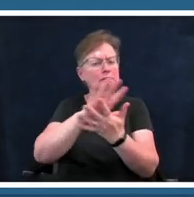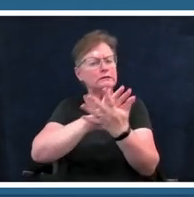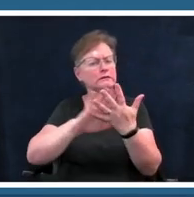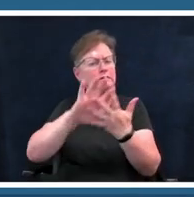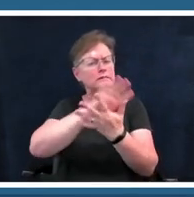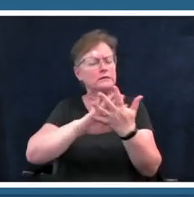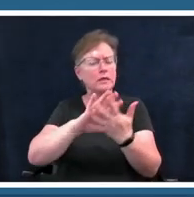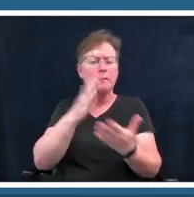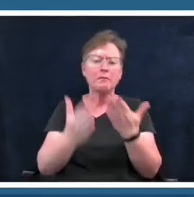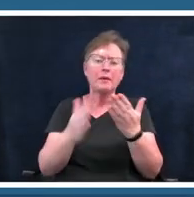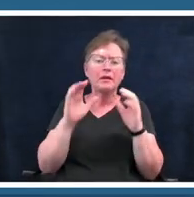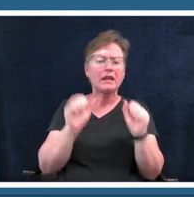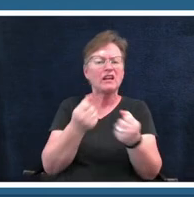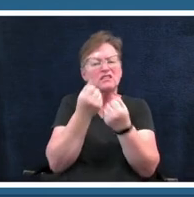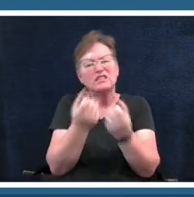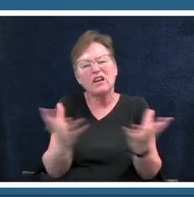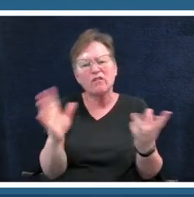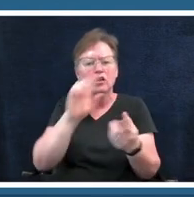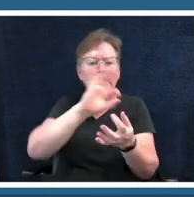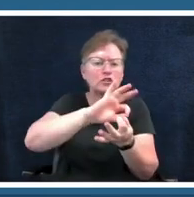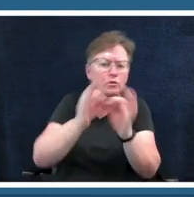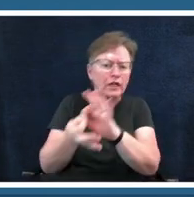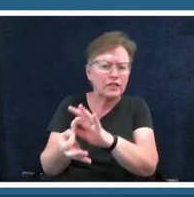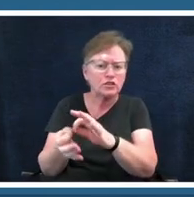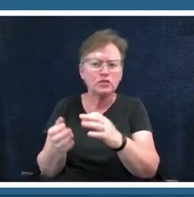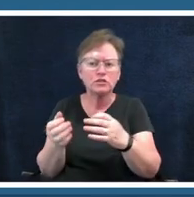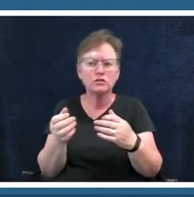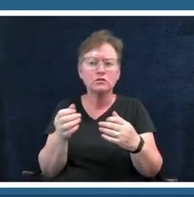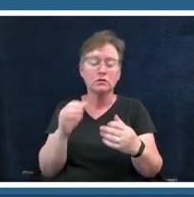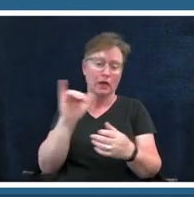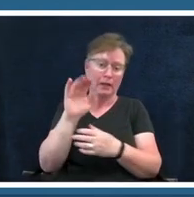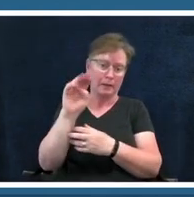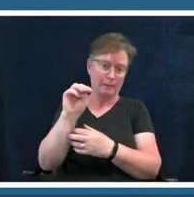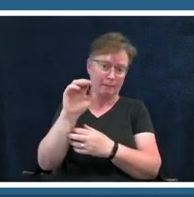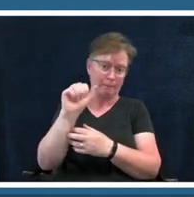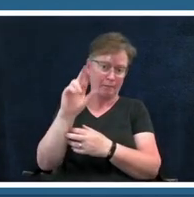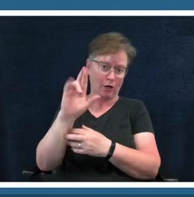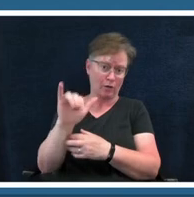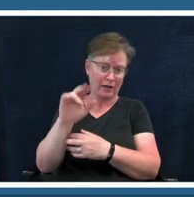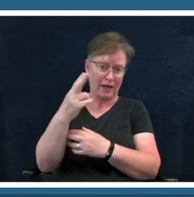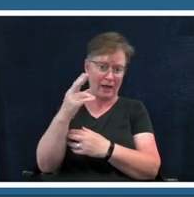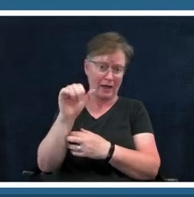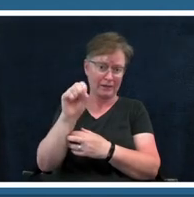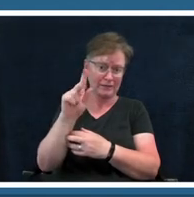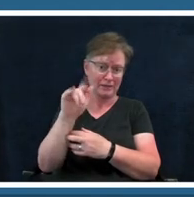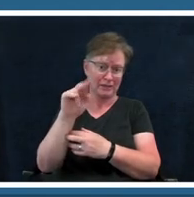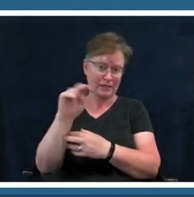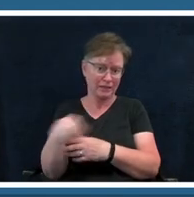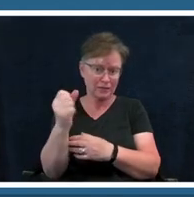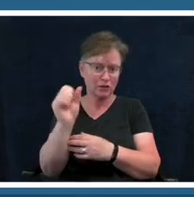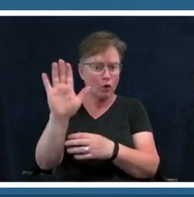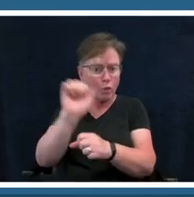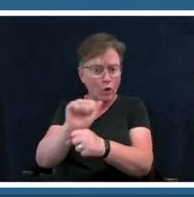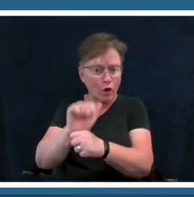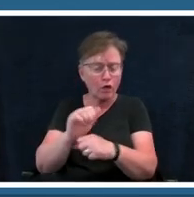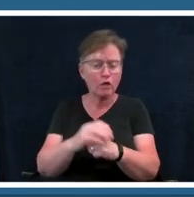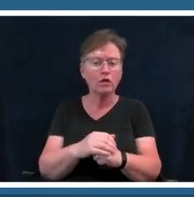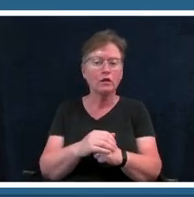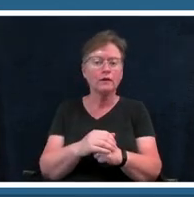marin hastinger's work and i like to repeat this as much as possible like even if you're doing all